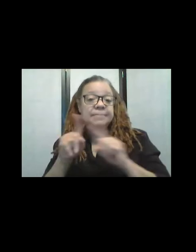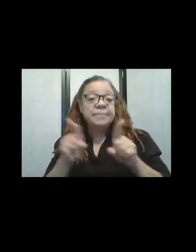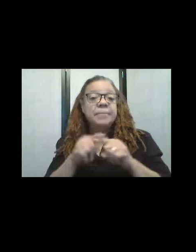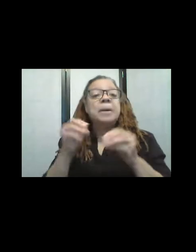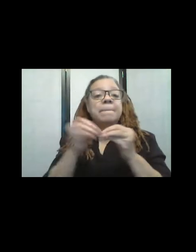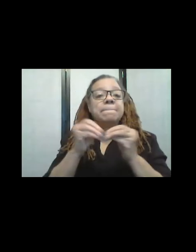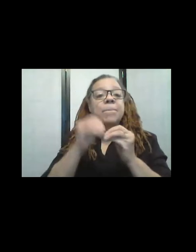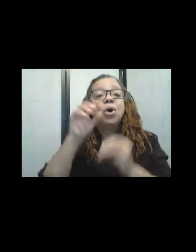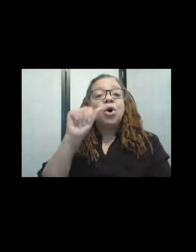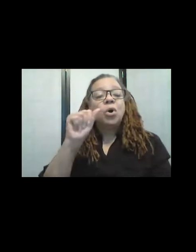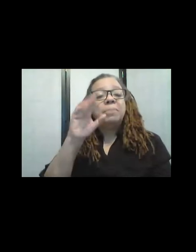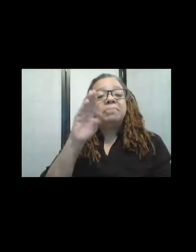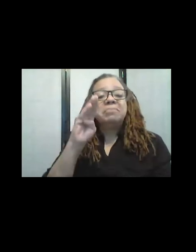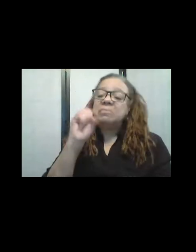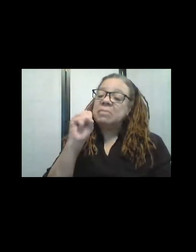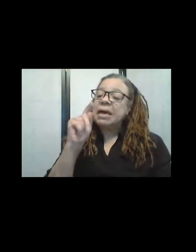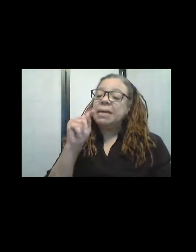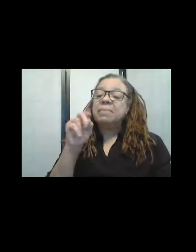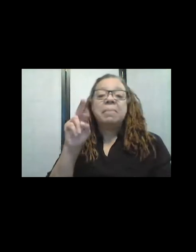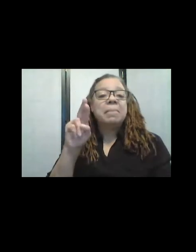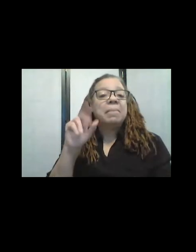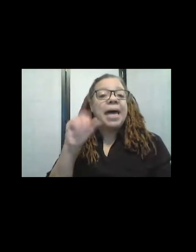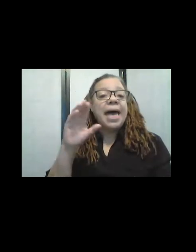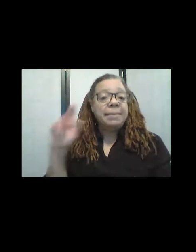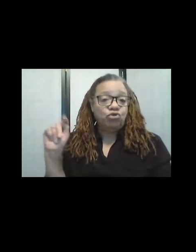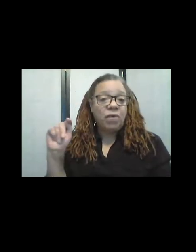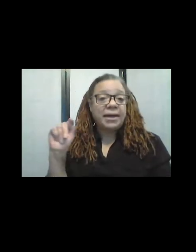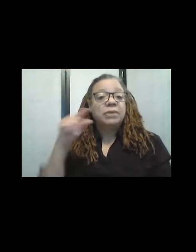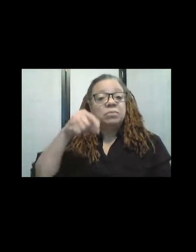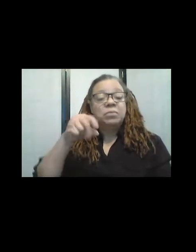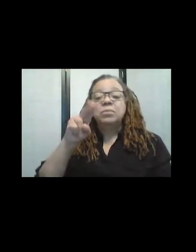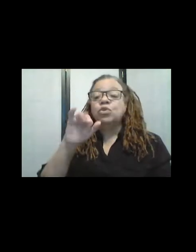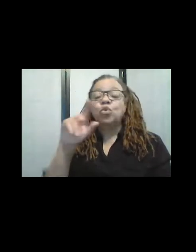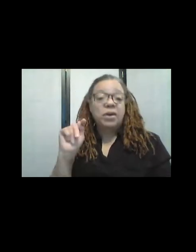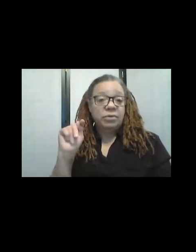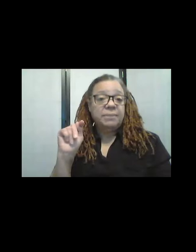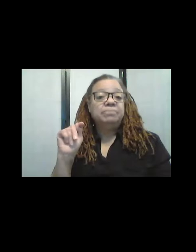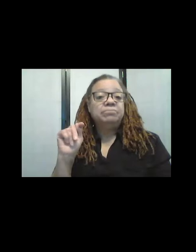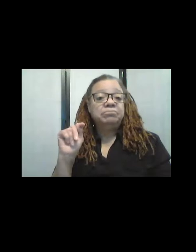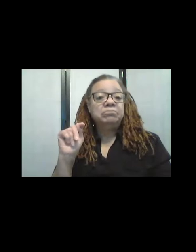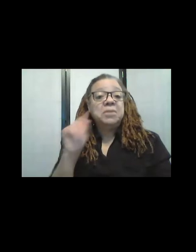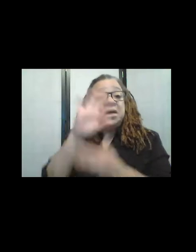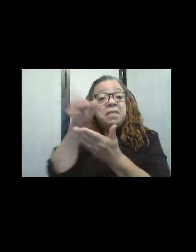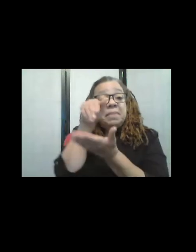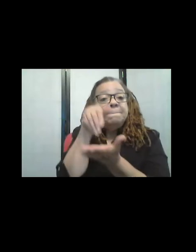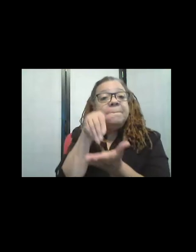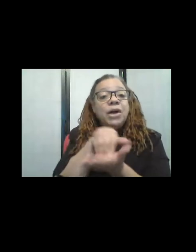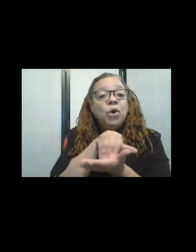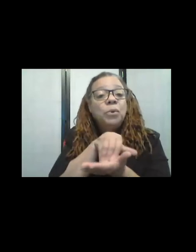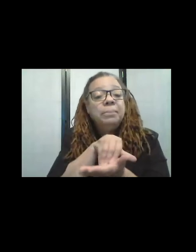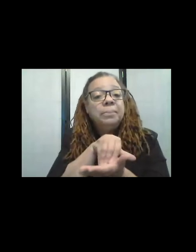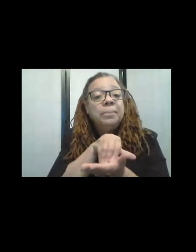type of, um, quote for that one. Um, the middle one is, uh, Lake Willoughby